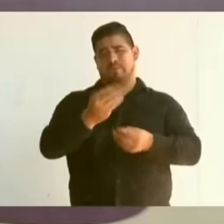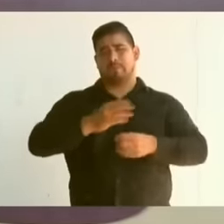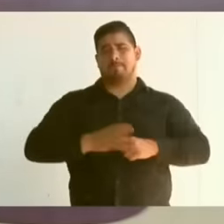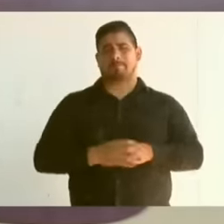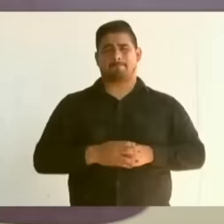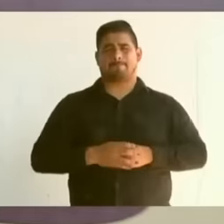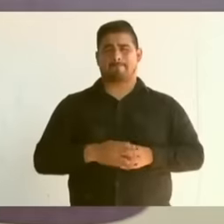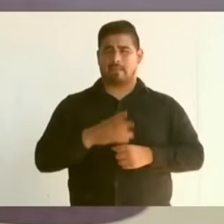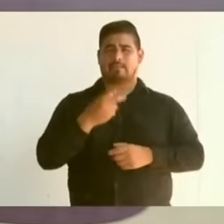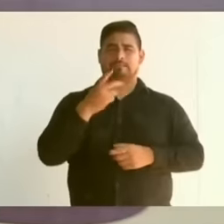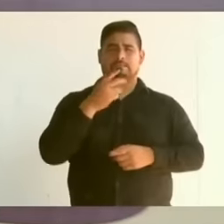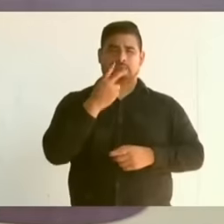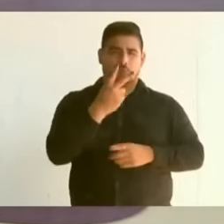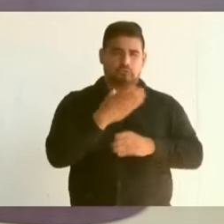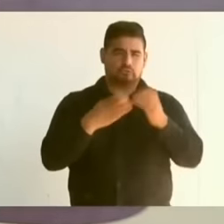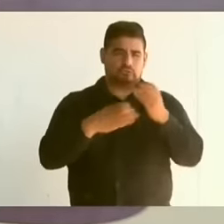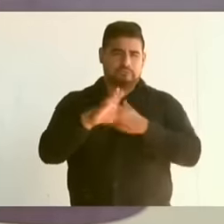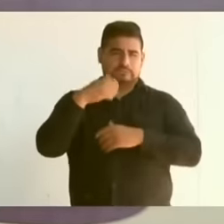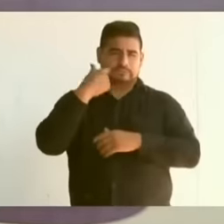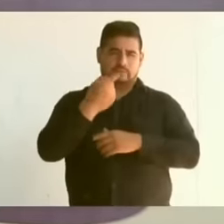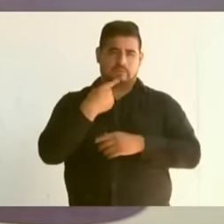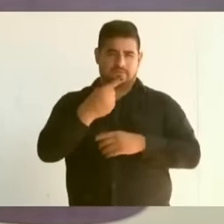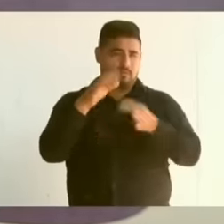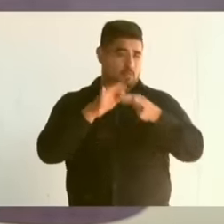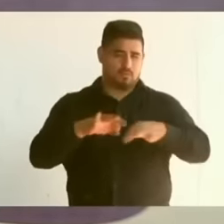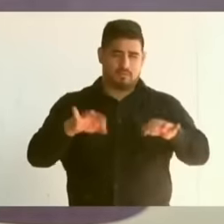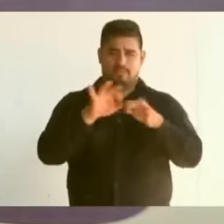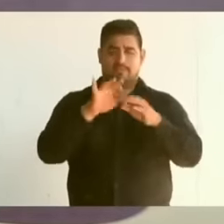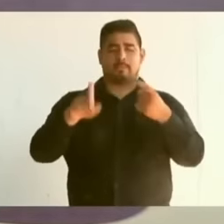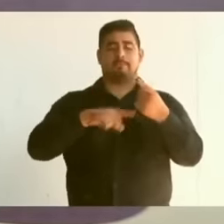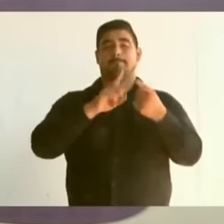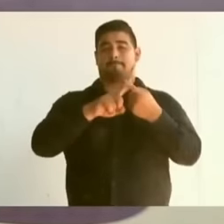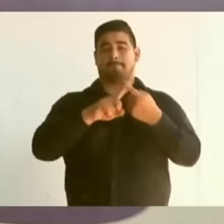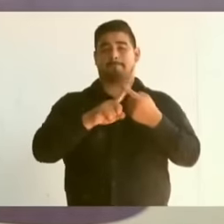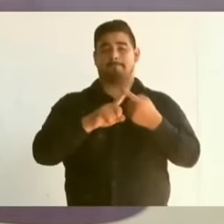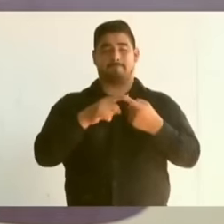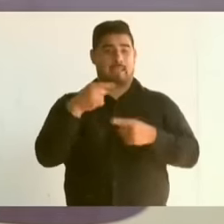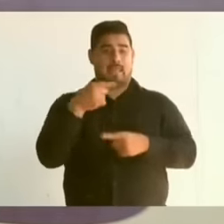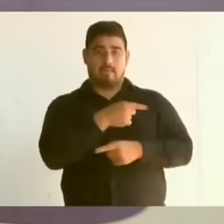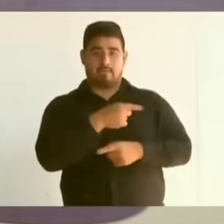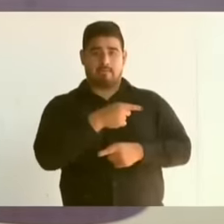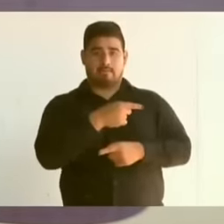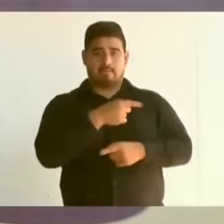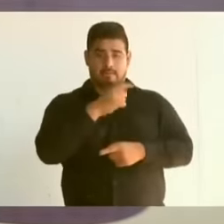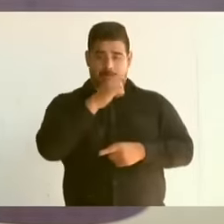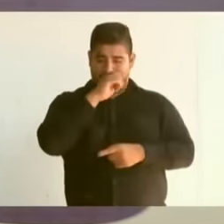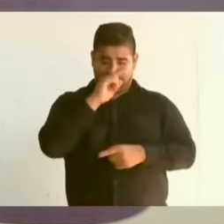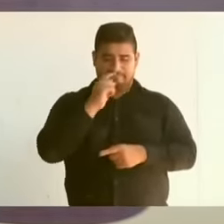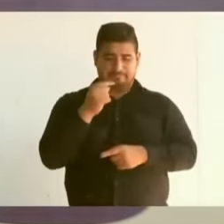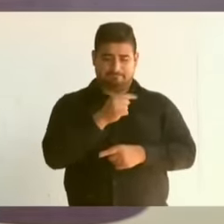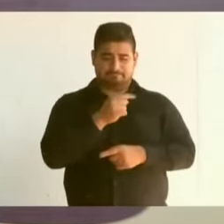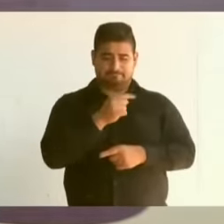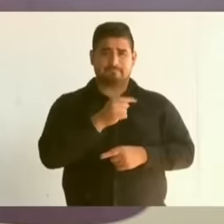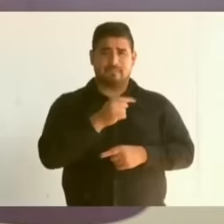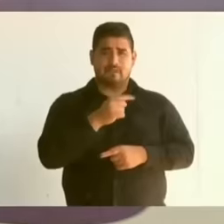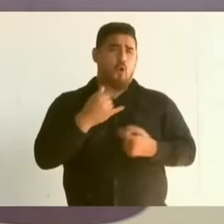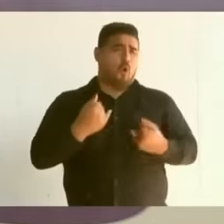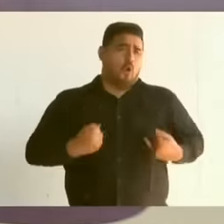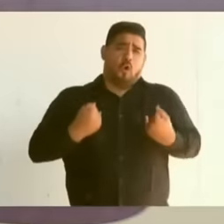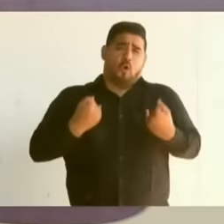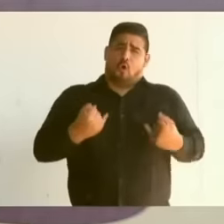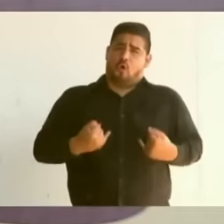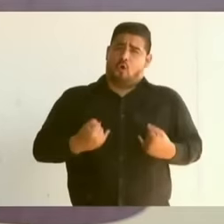things that are very important, one who has been fighting for